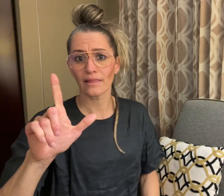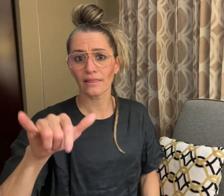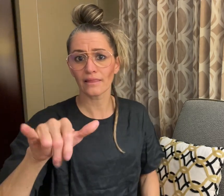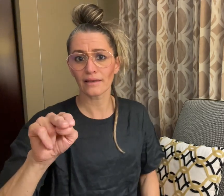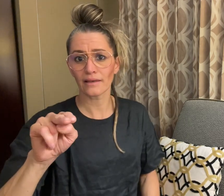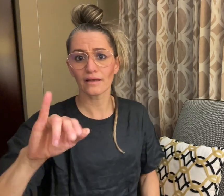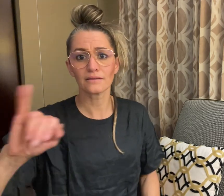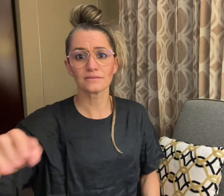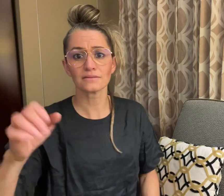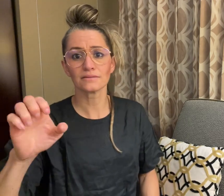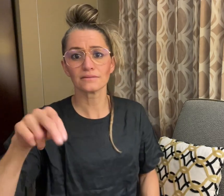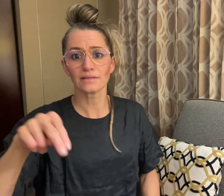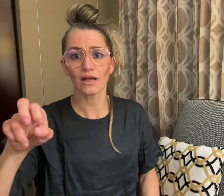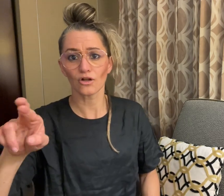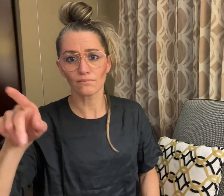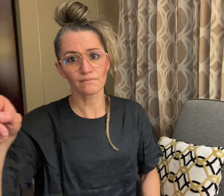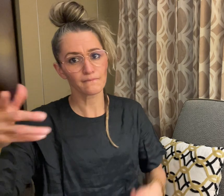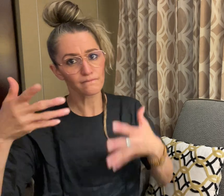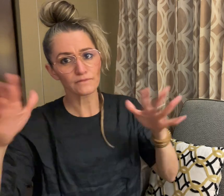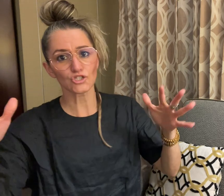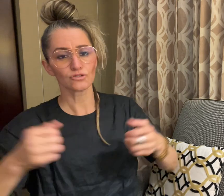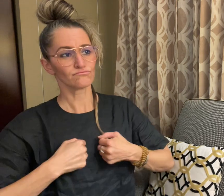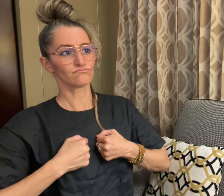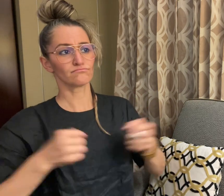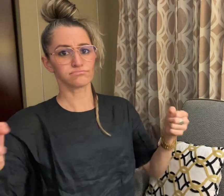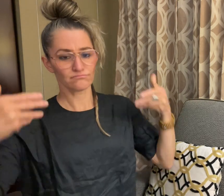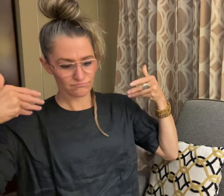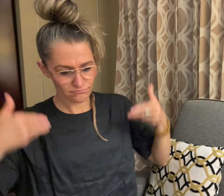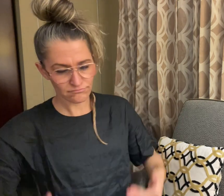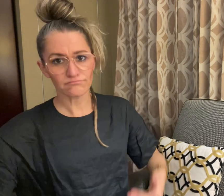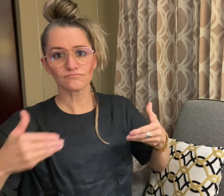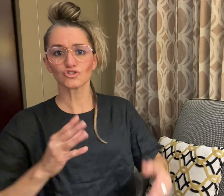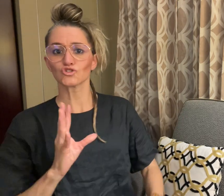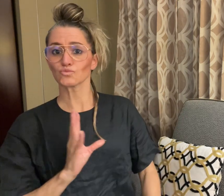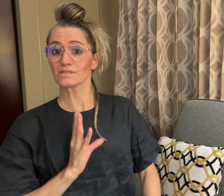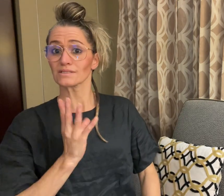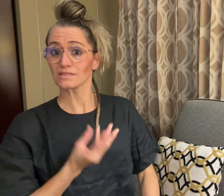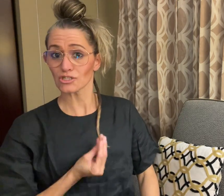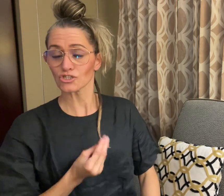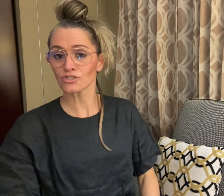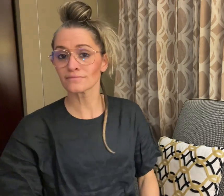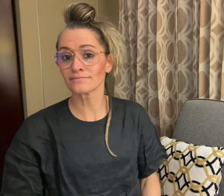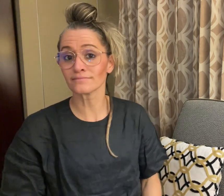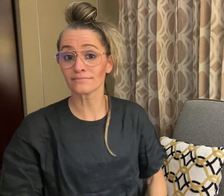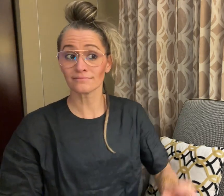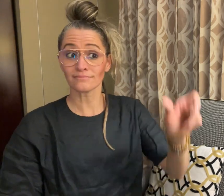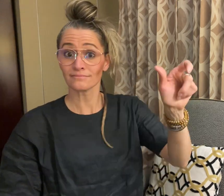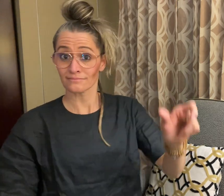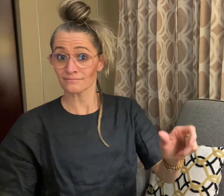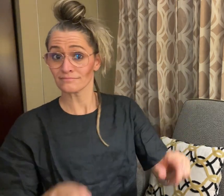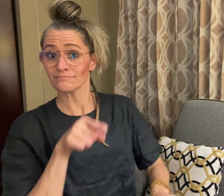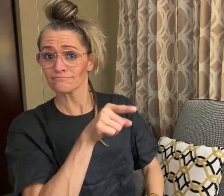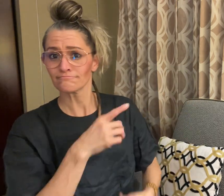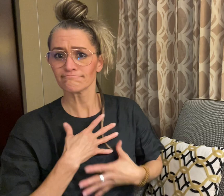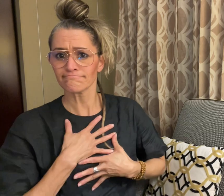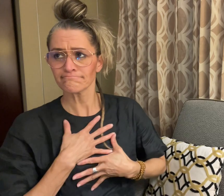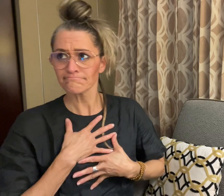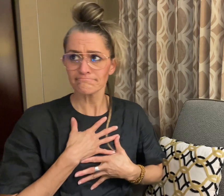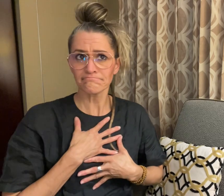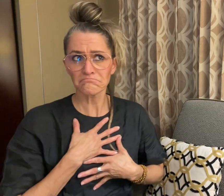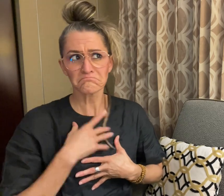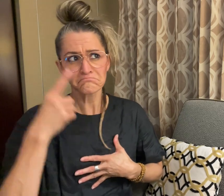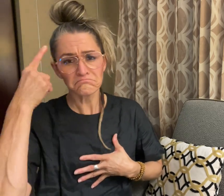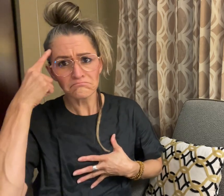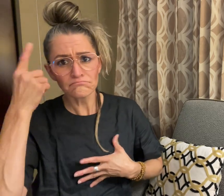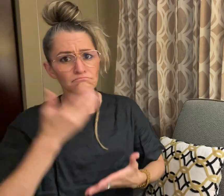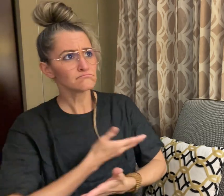came out as transgender. Yasmine felt as the world became